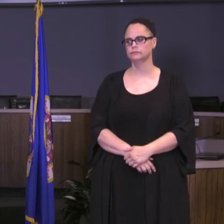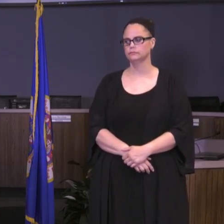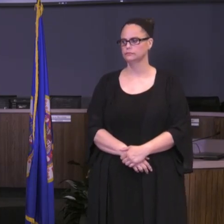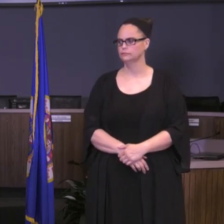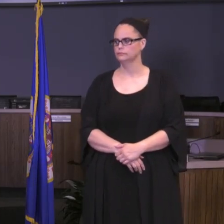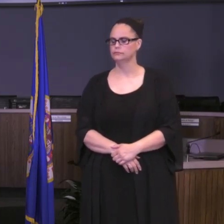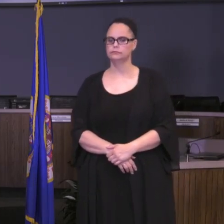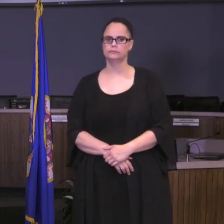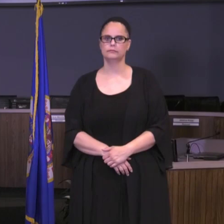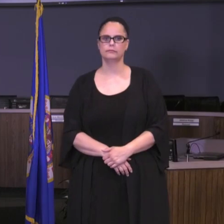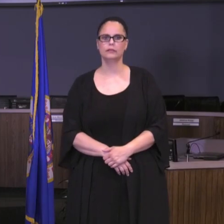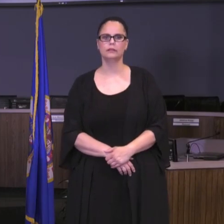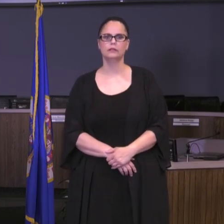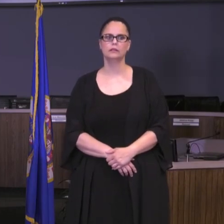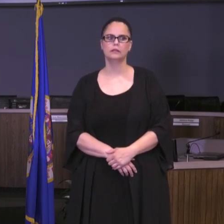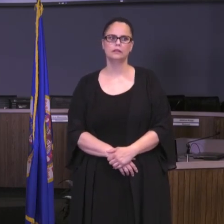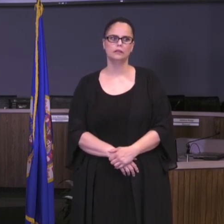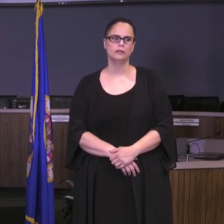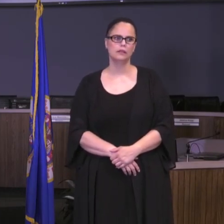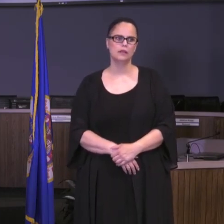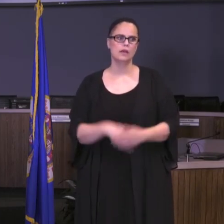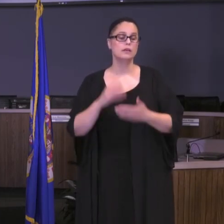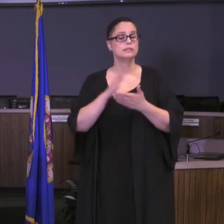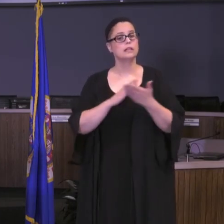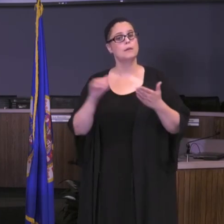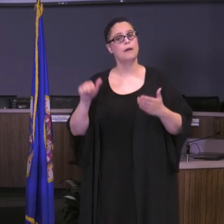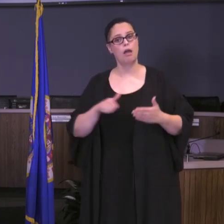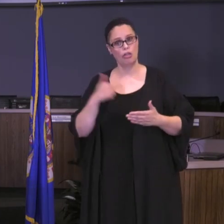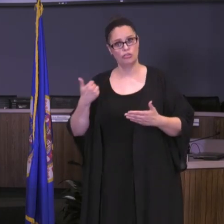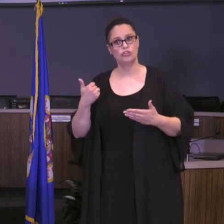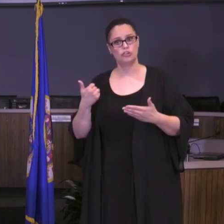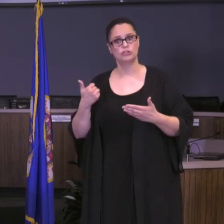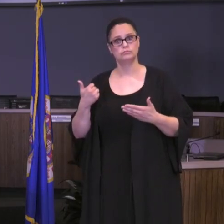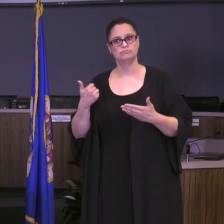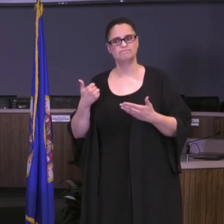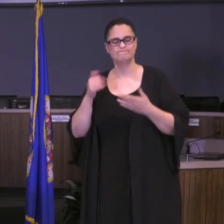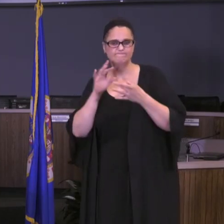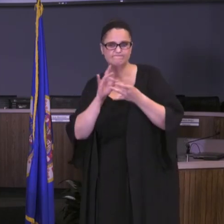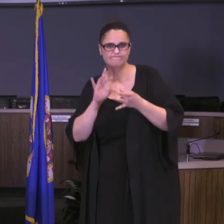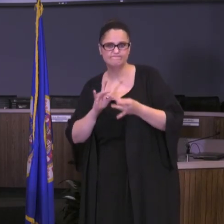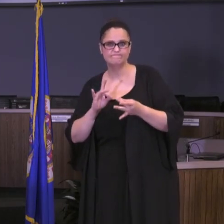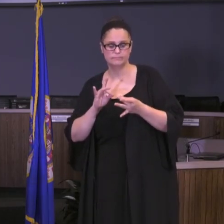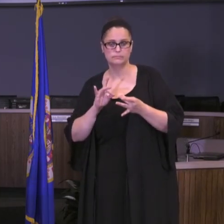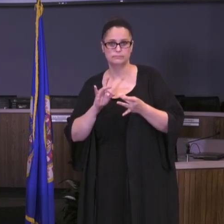Some of the other nuances about the hybrid schedule that I just think it's important to quickly mention is again the smaller